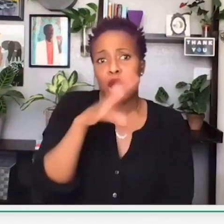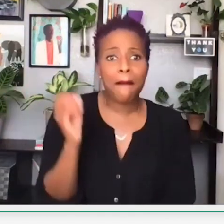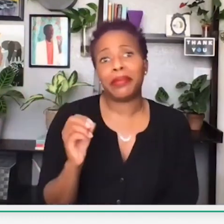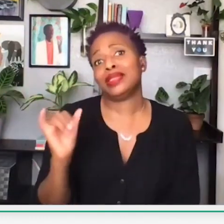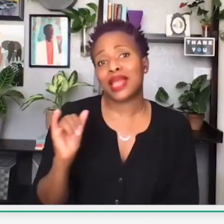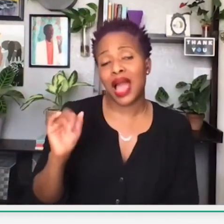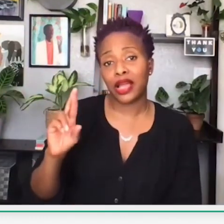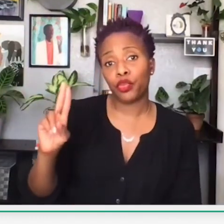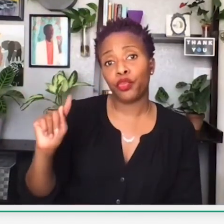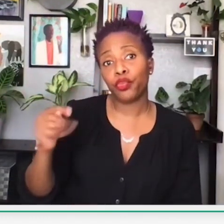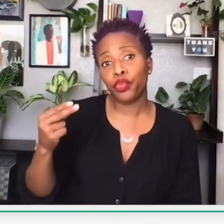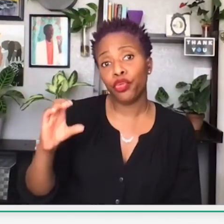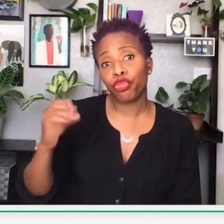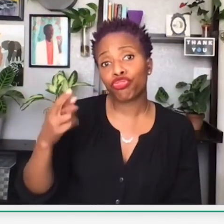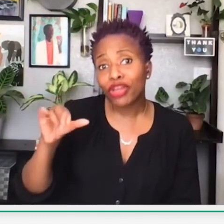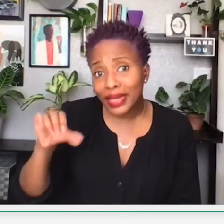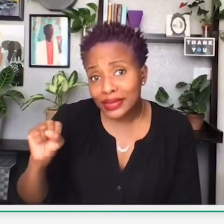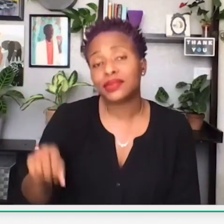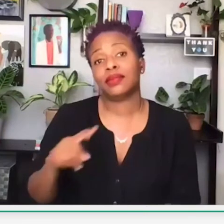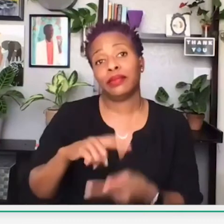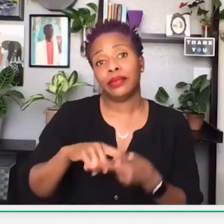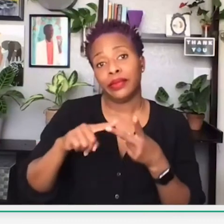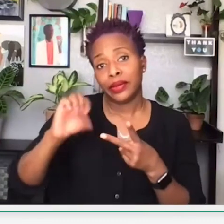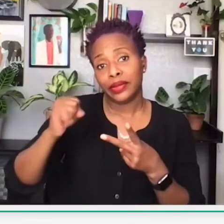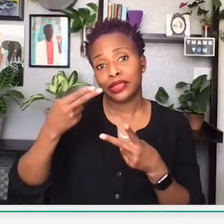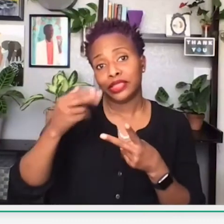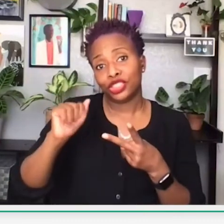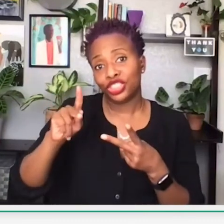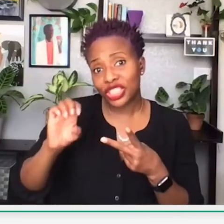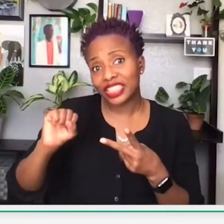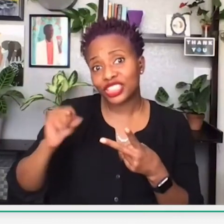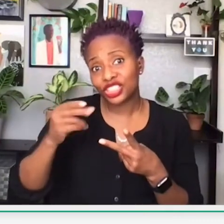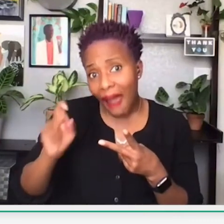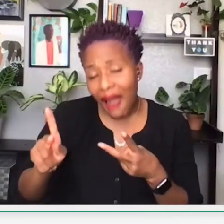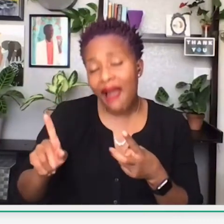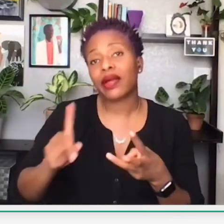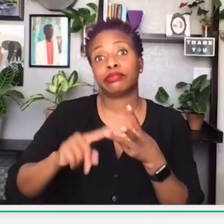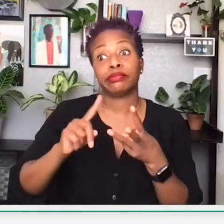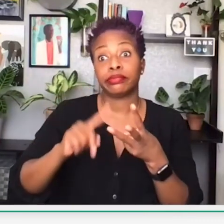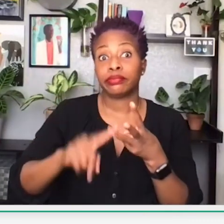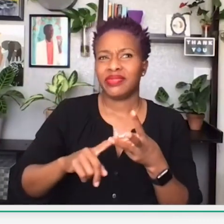of those finances from the government. They utilized those resources and